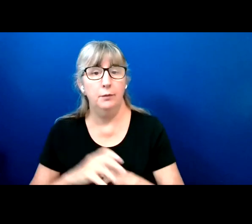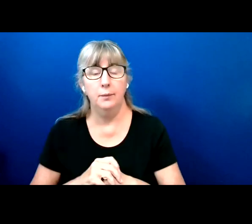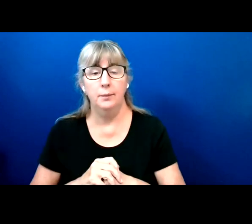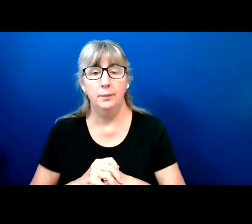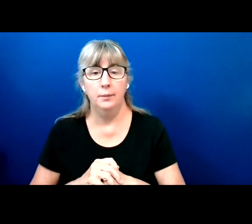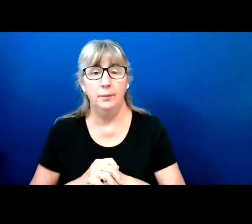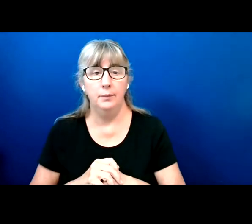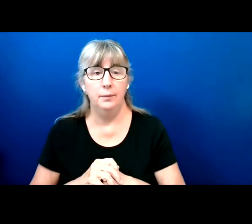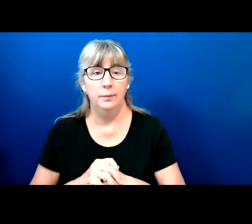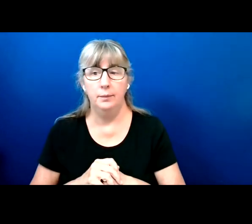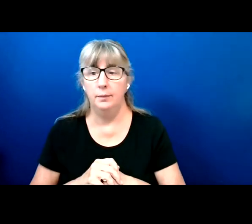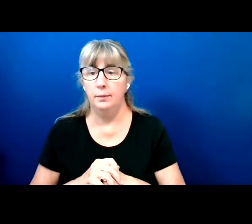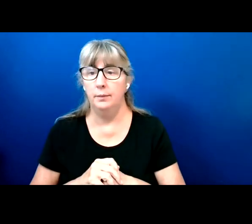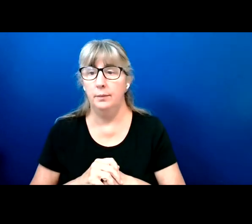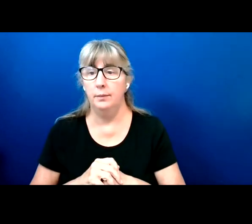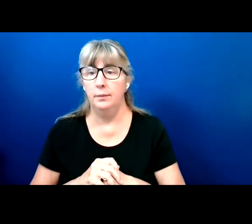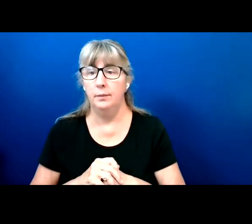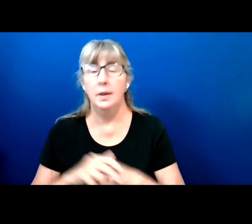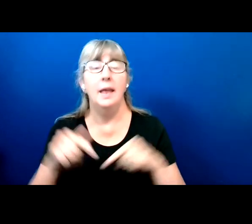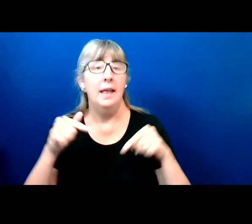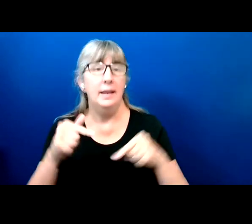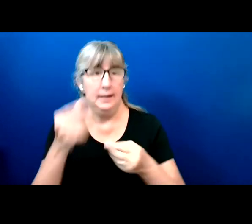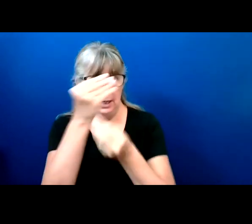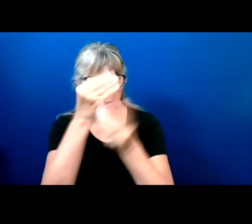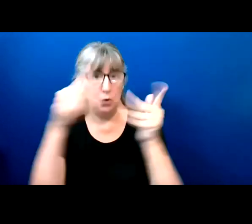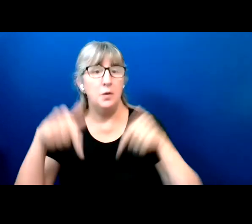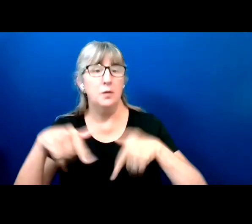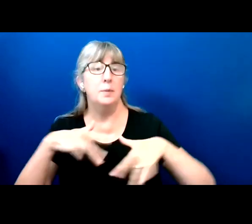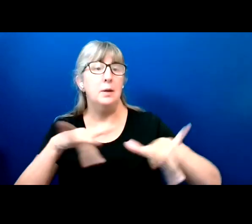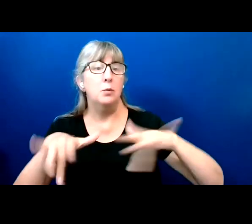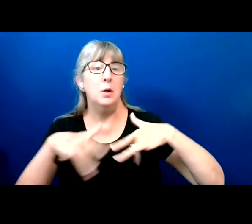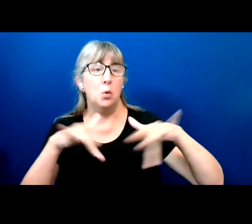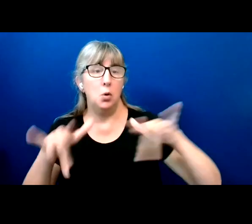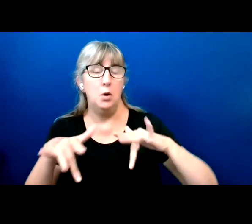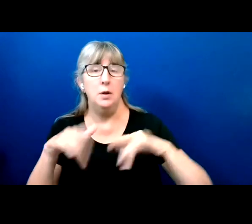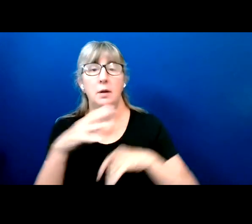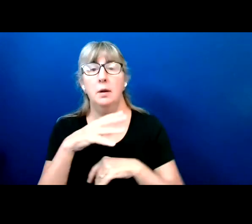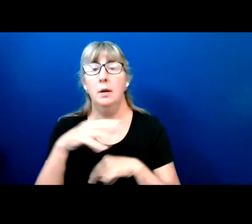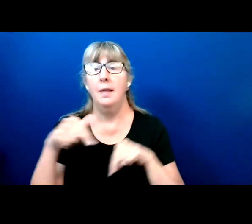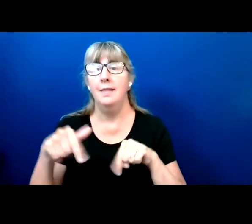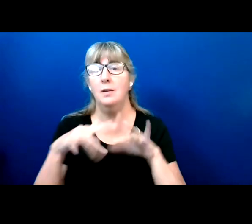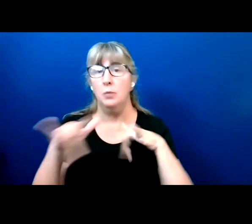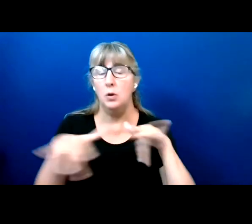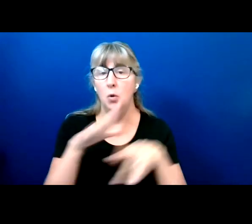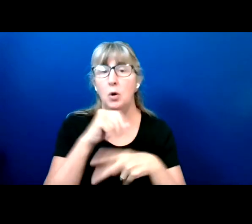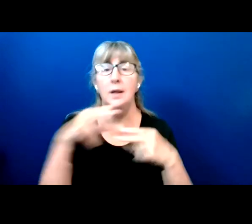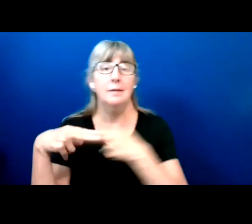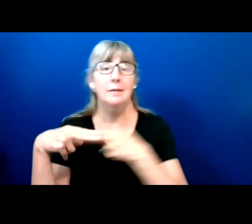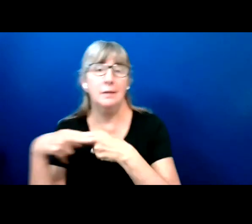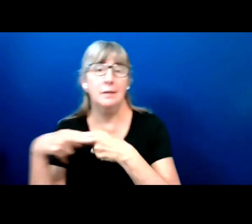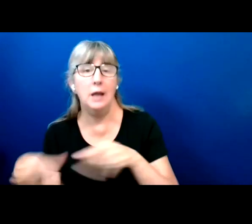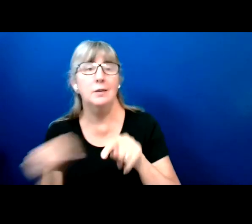And we are recording this event and will share the recording, slides, and transcript with you afterwards.